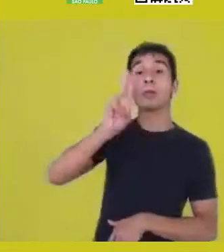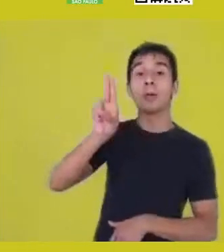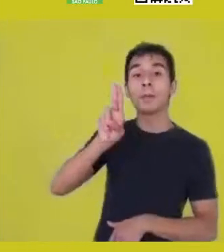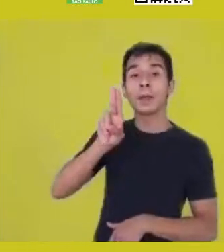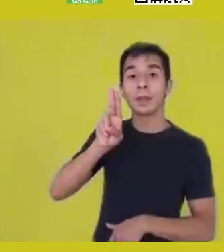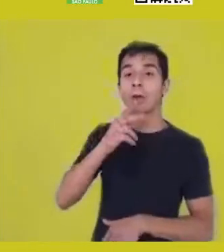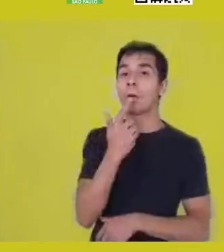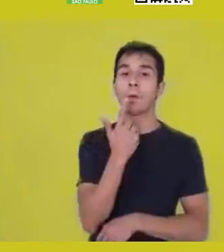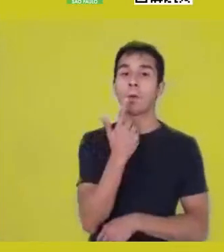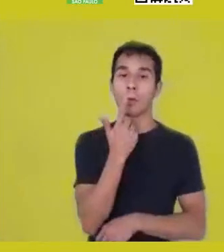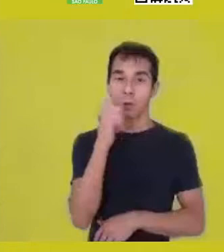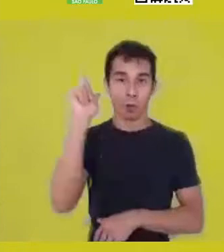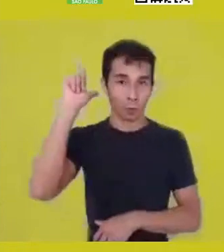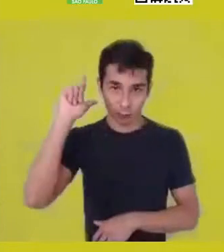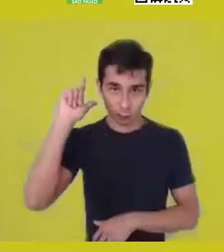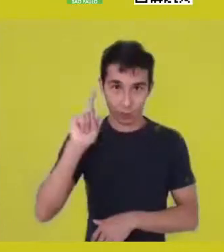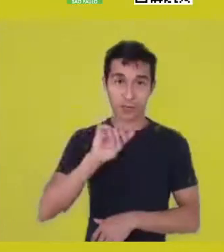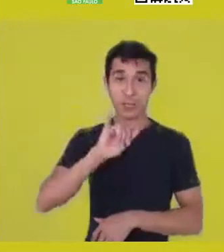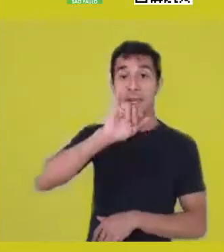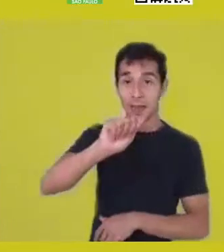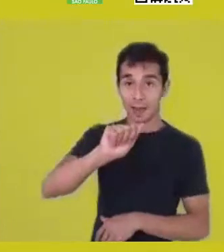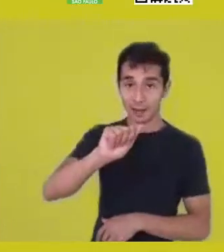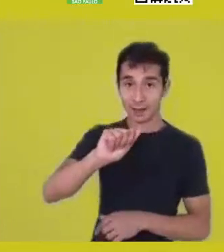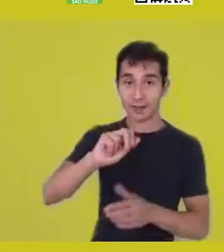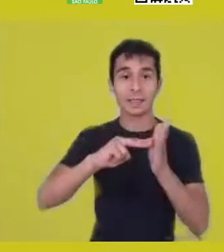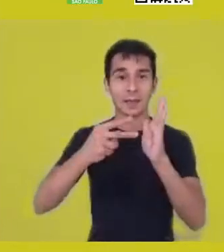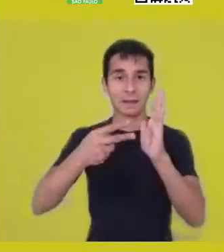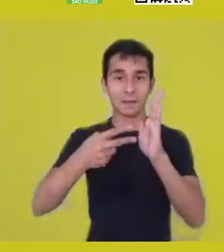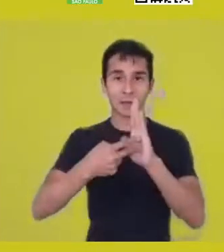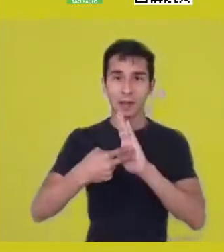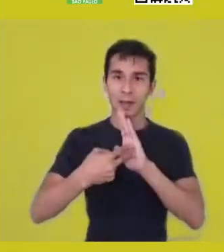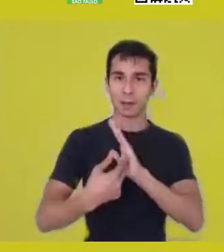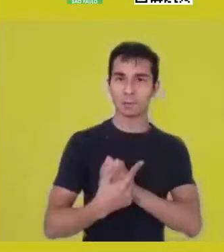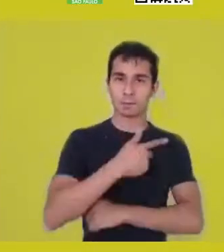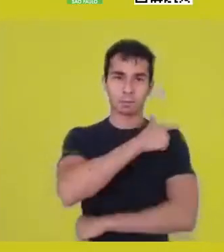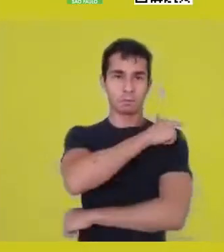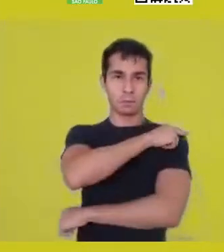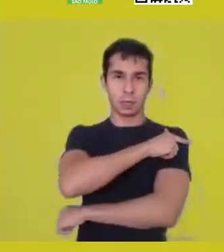or, as my father Zezé Olukemi says, as conduct, proper conduct,